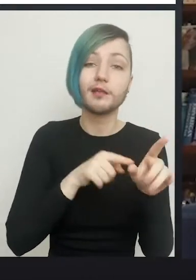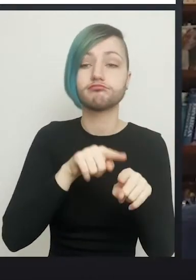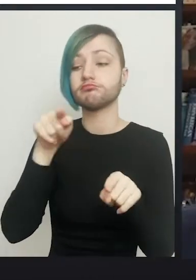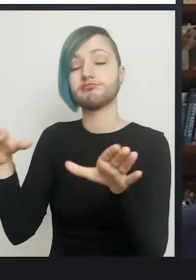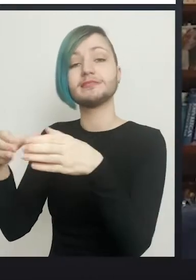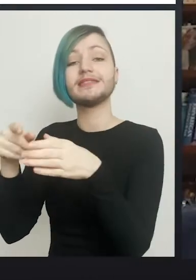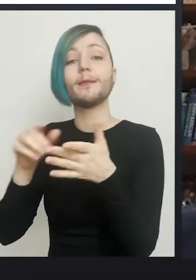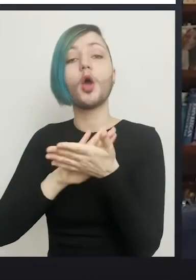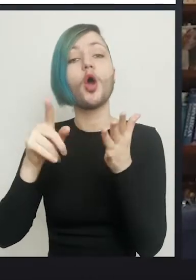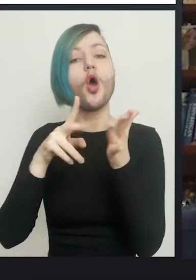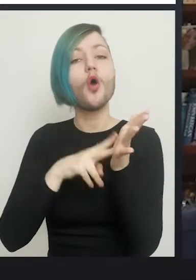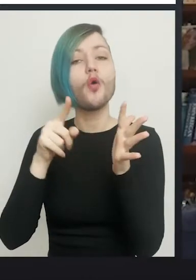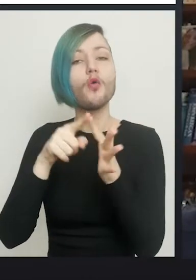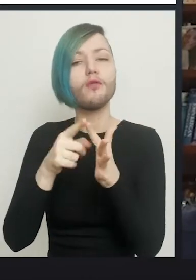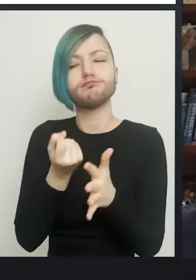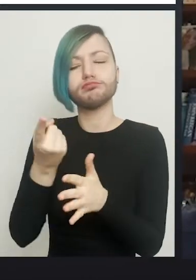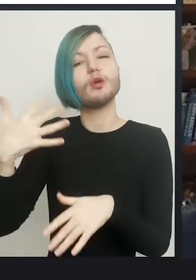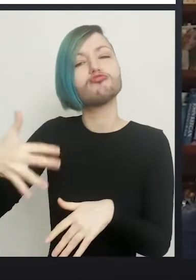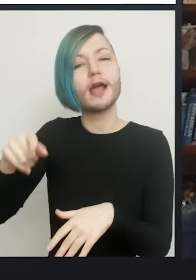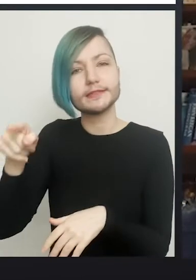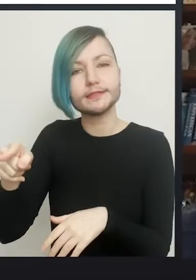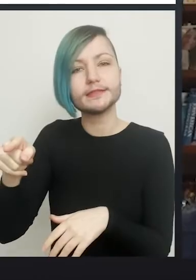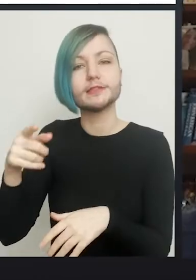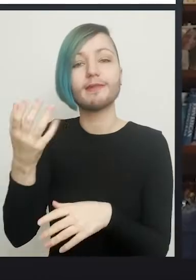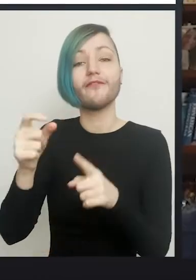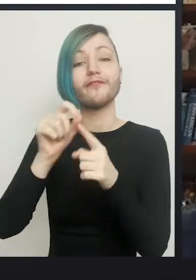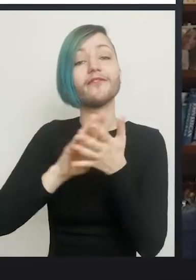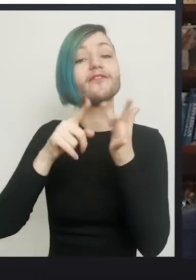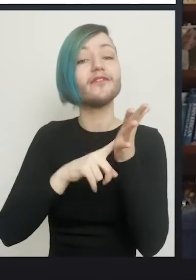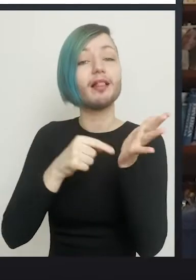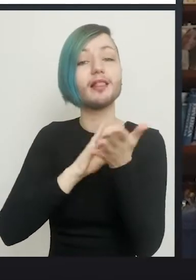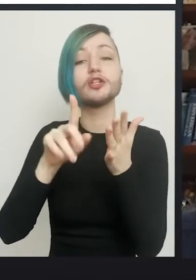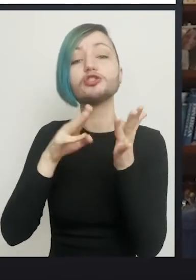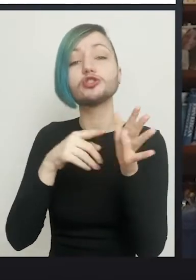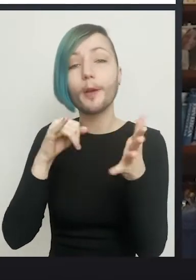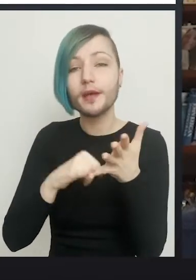there is Phil Thomas who's been doing it nearly as long as I have. He's started I think 9 months